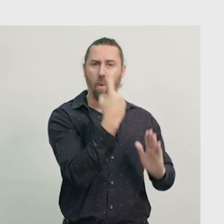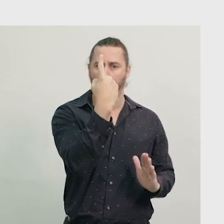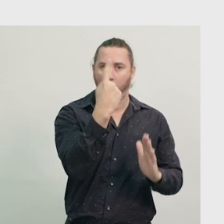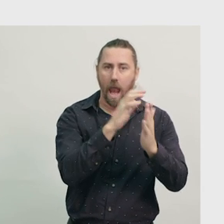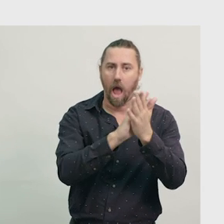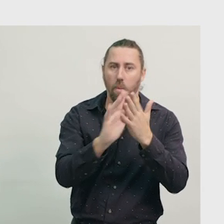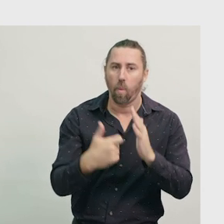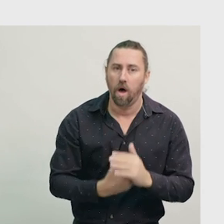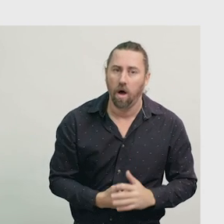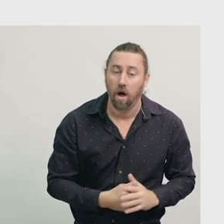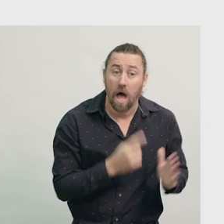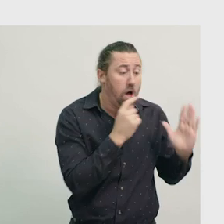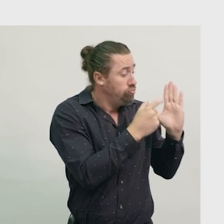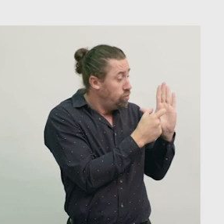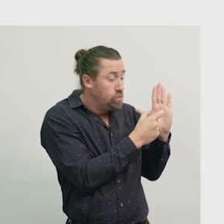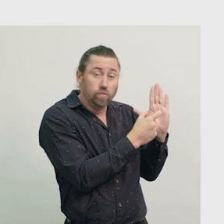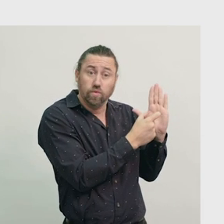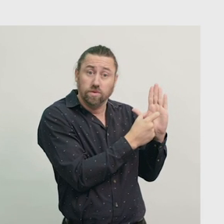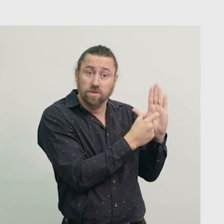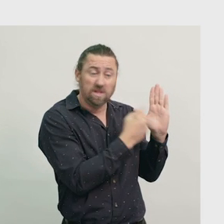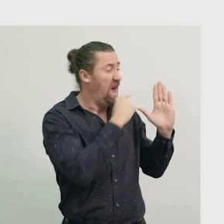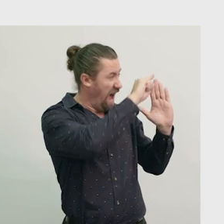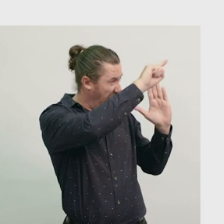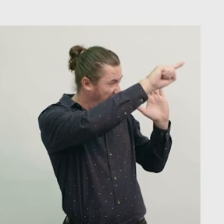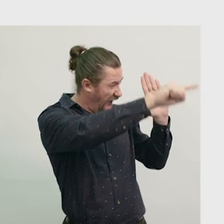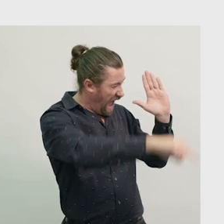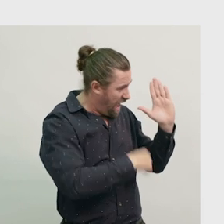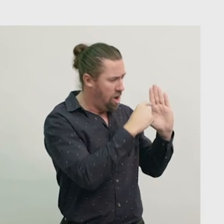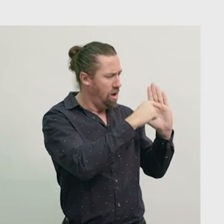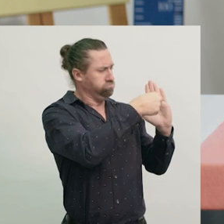The short hand only moves to the next number in one hour.